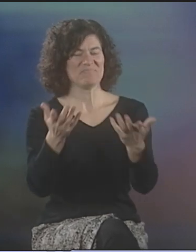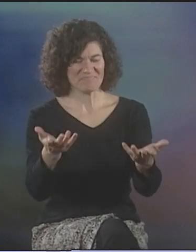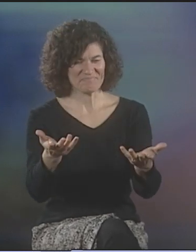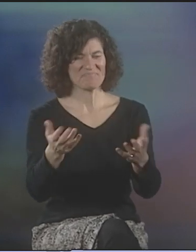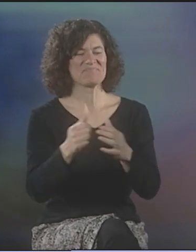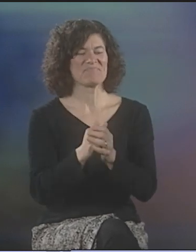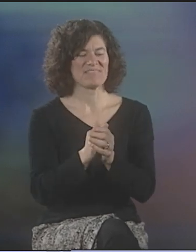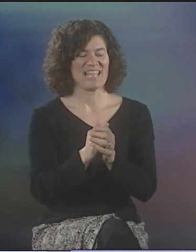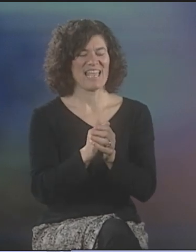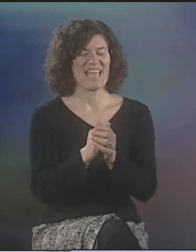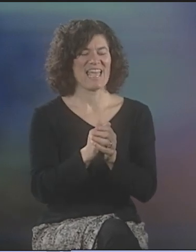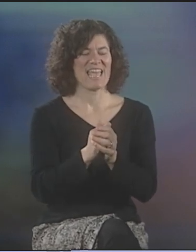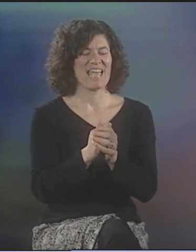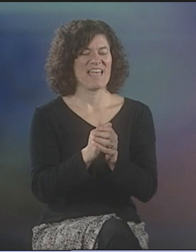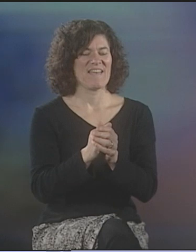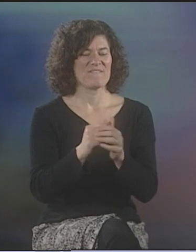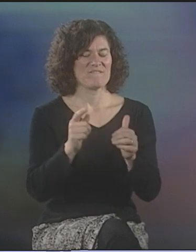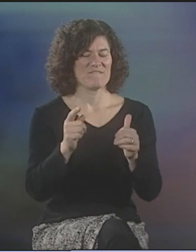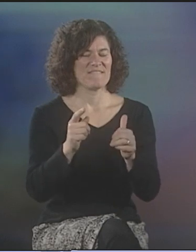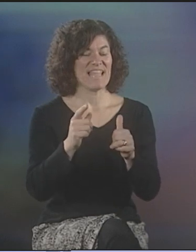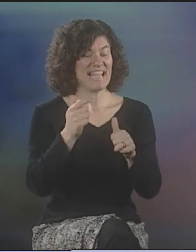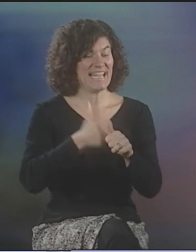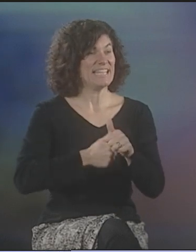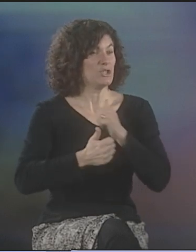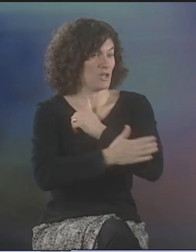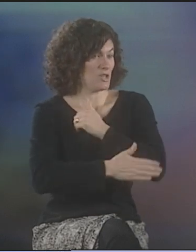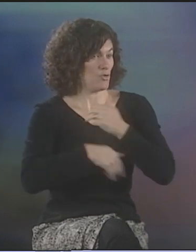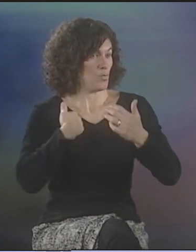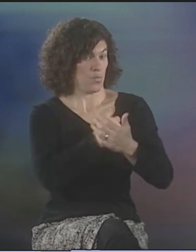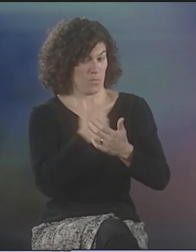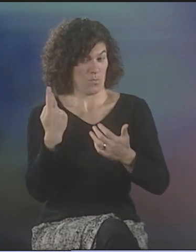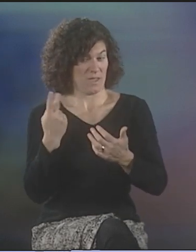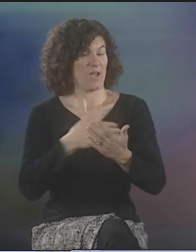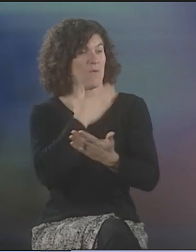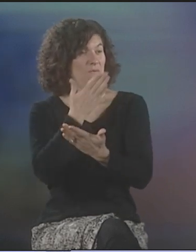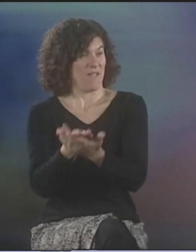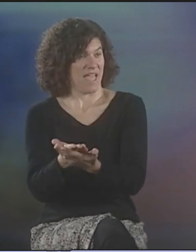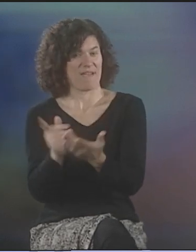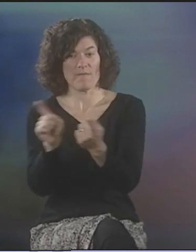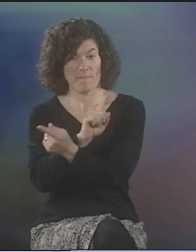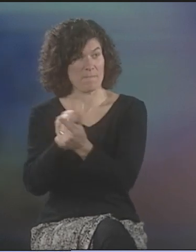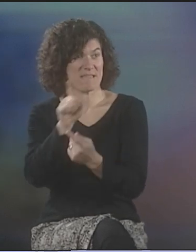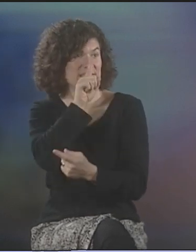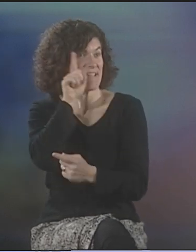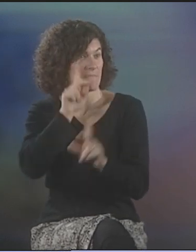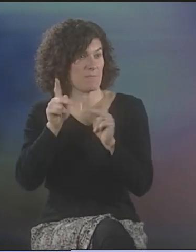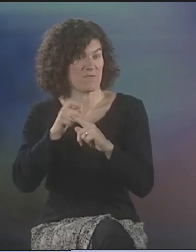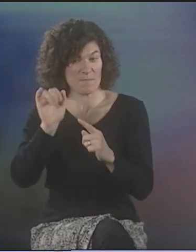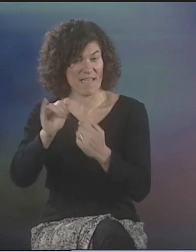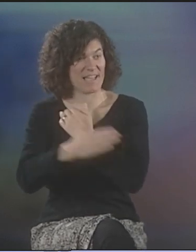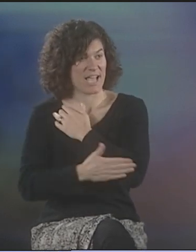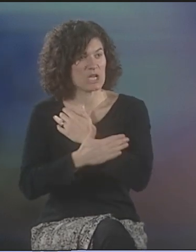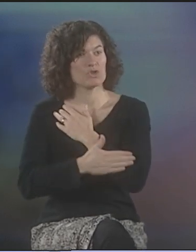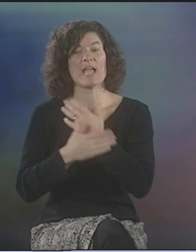I FLEW AND MET DEBBIE IN SWEDEN, AND EACH COUNTRY WE WENT TO, WE WOULD FIRST GET THERE